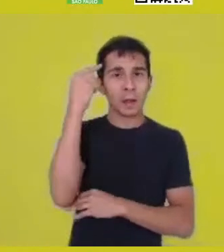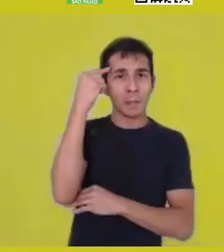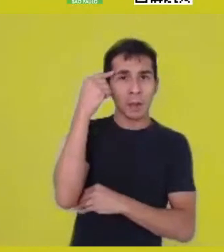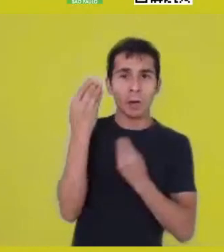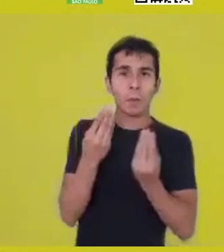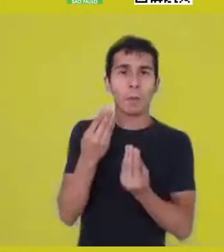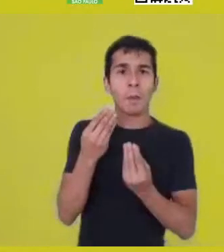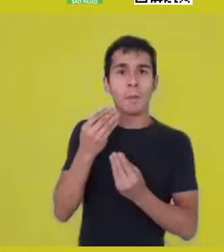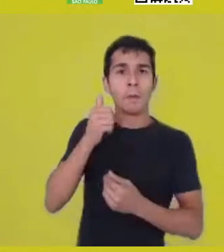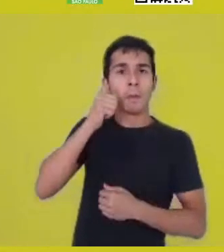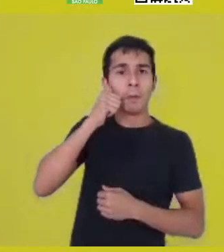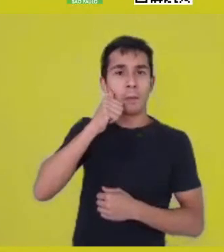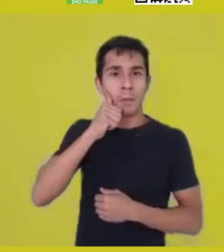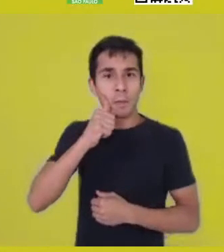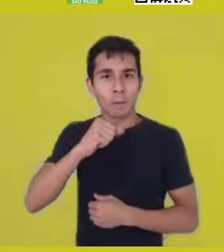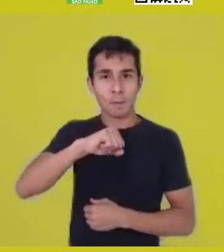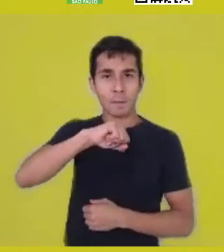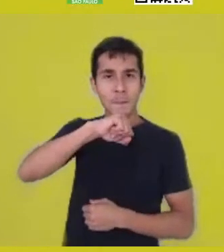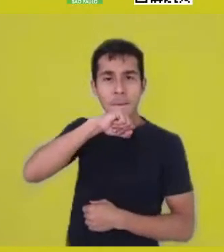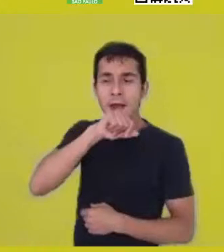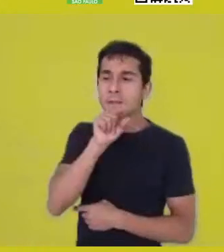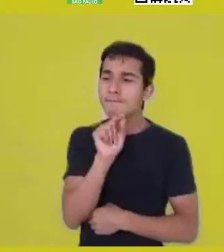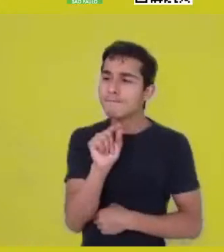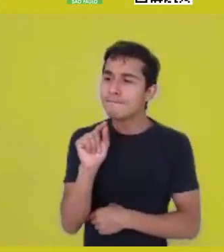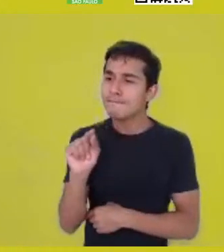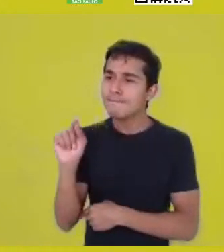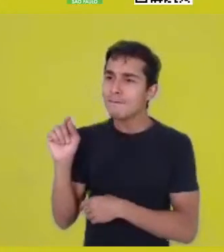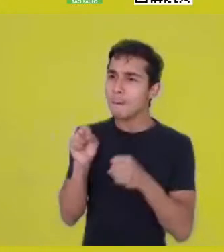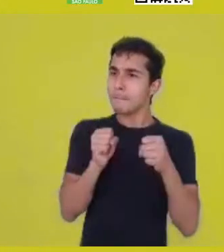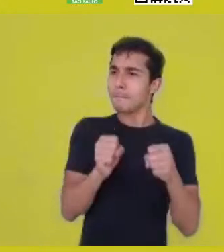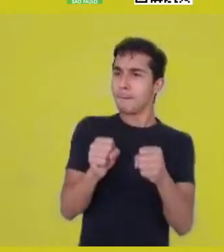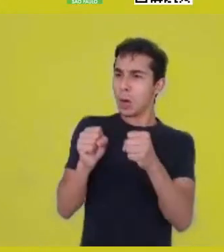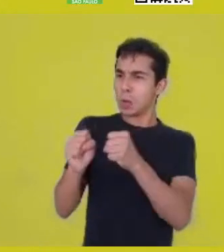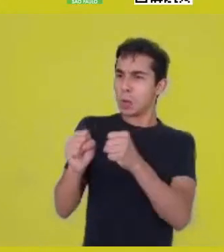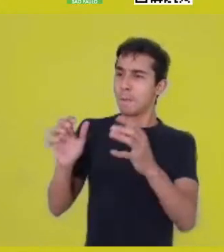matripotentialized matrimanager - which is the concept